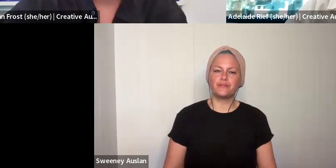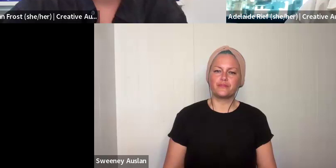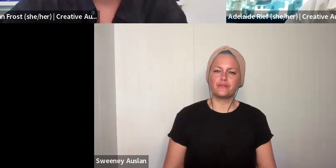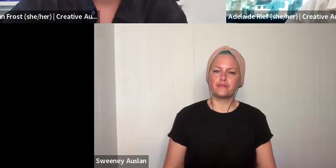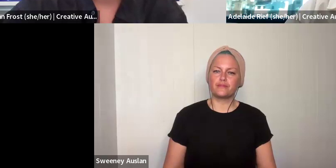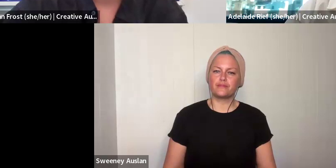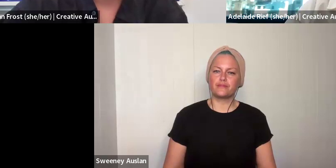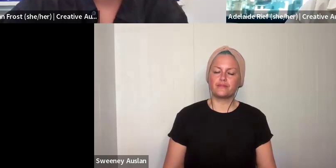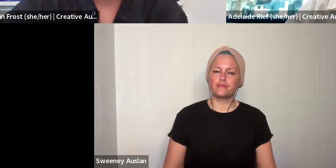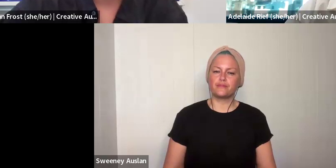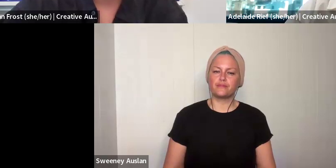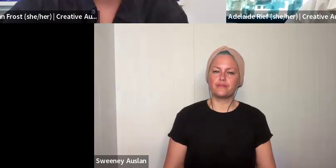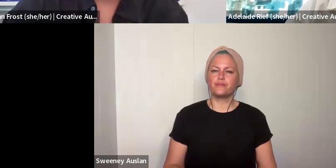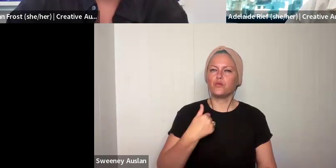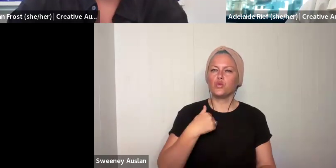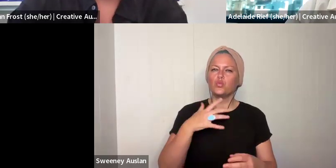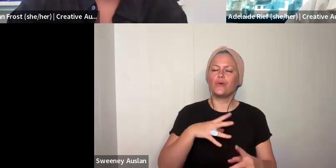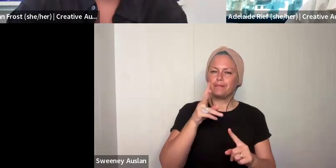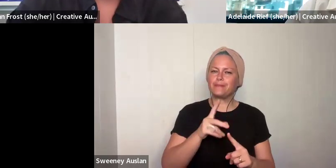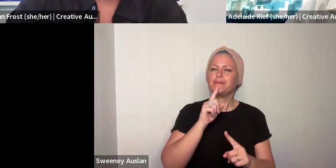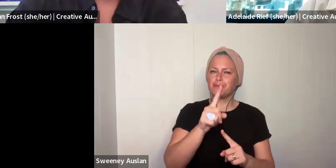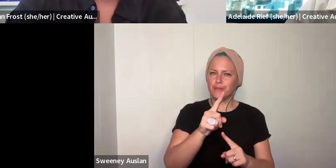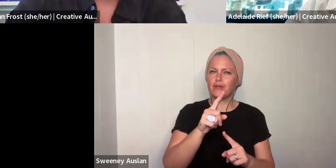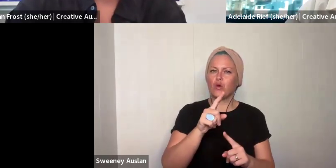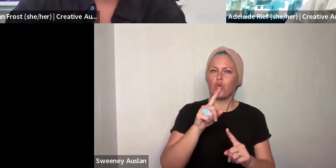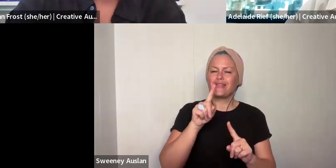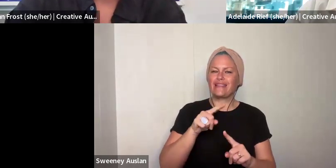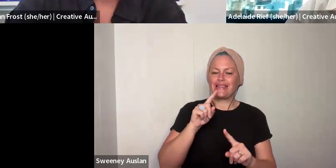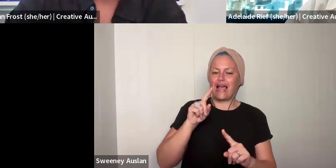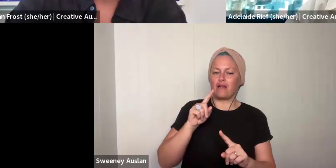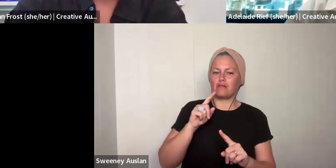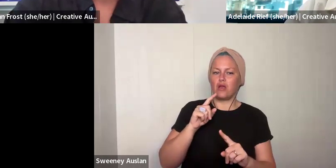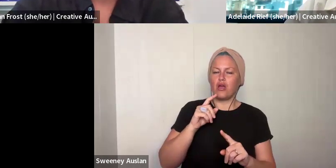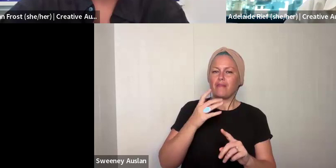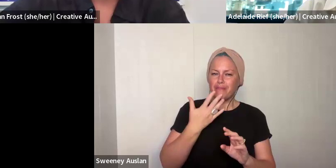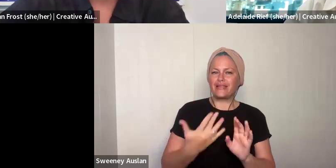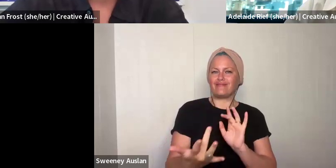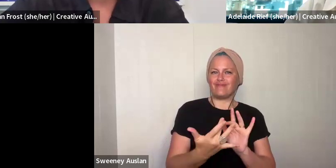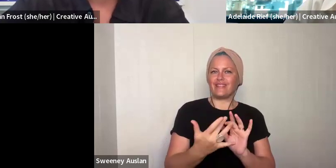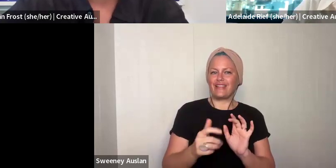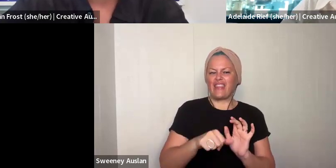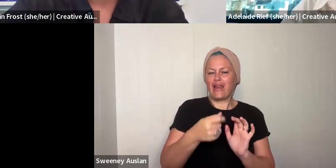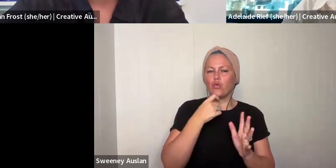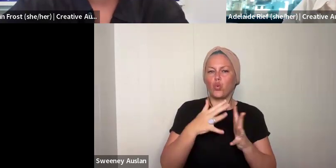application form. OK. We are starting to get to the end of the session now. I am just